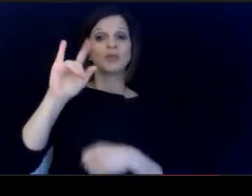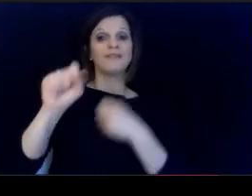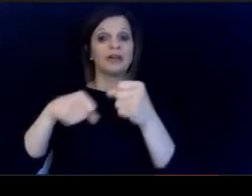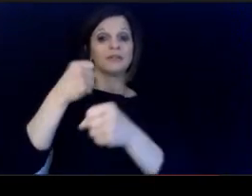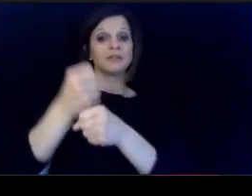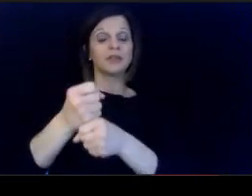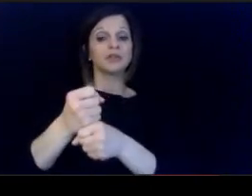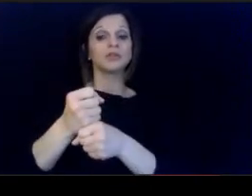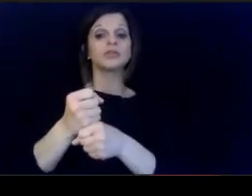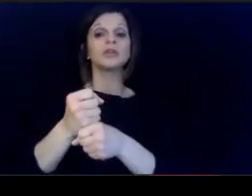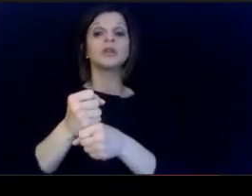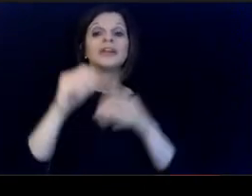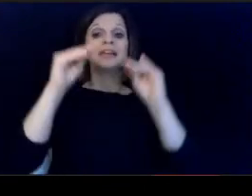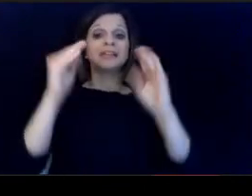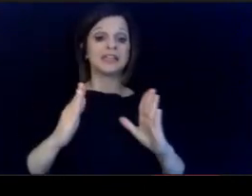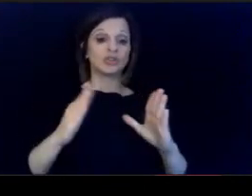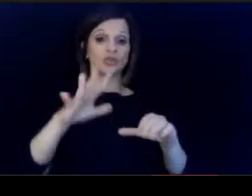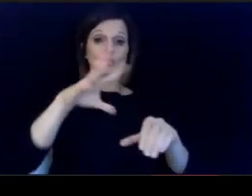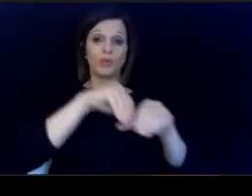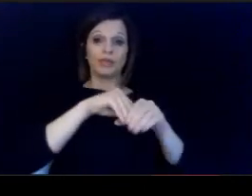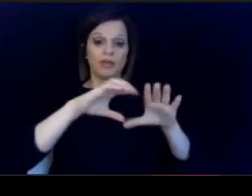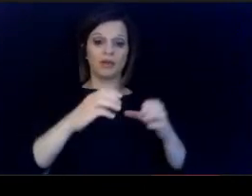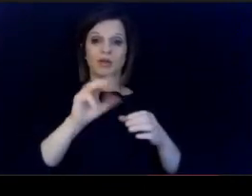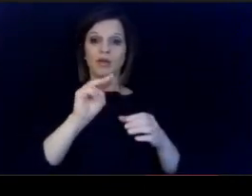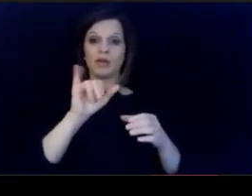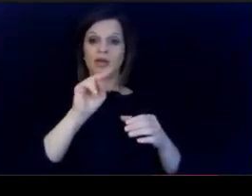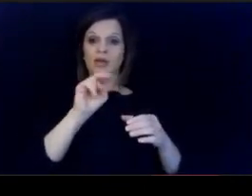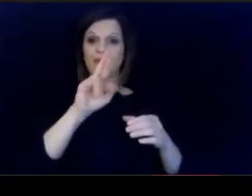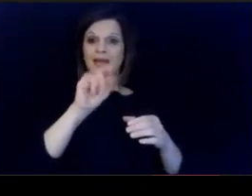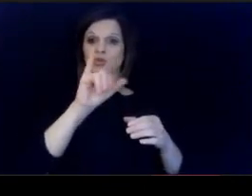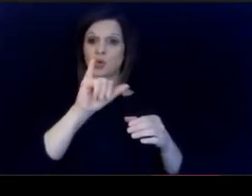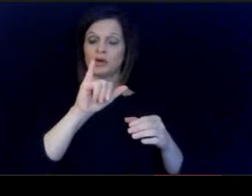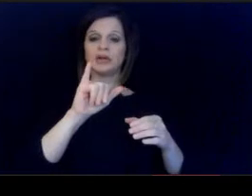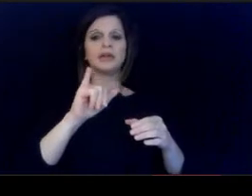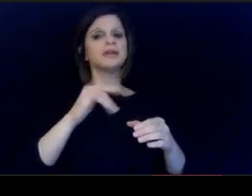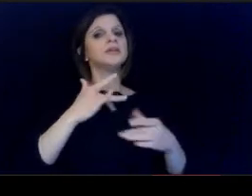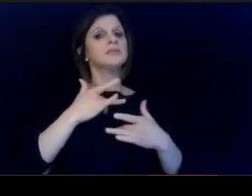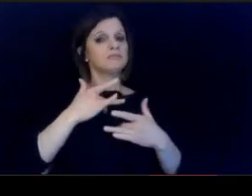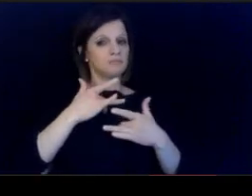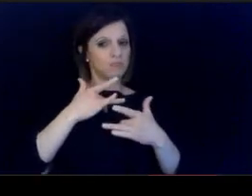Minority teachers. Or, more likely, to depart from their schools.